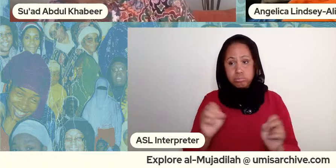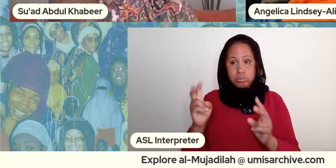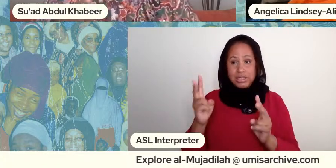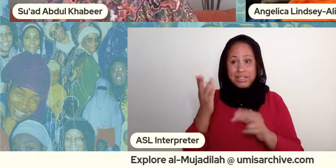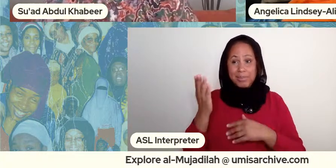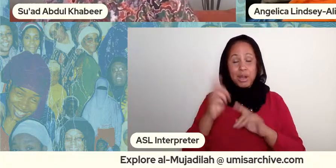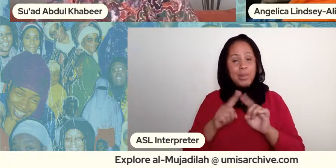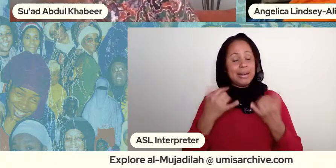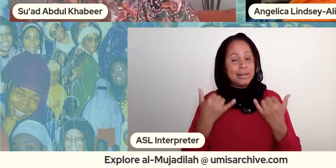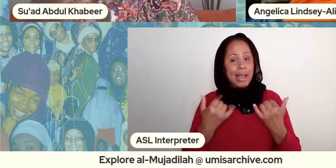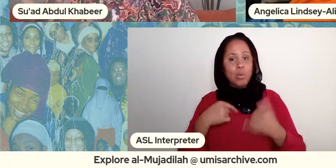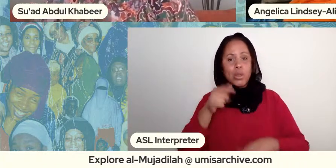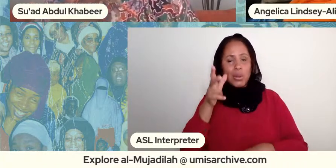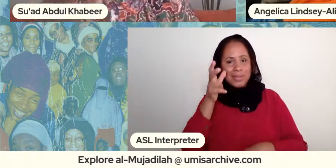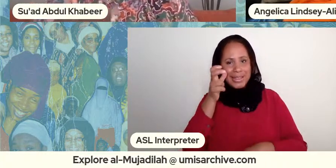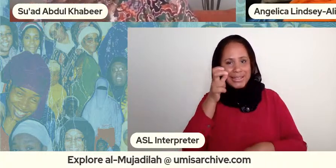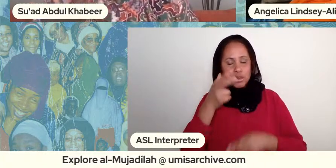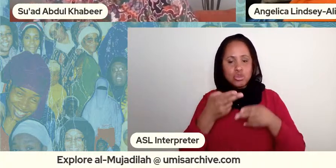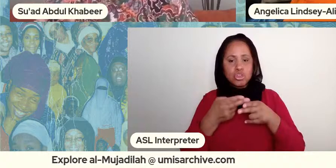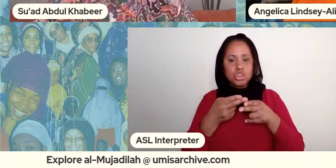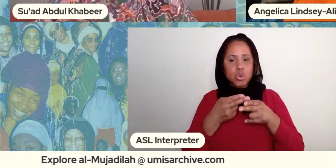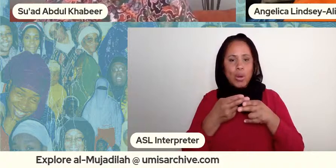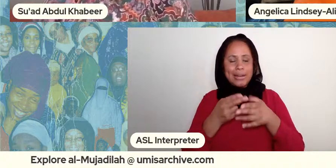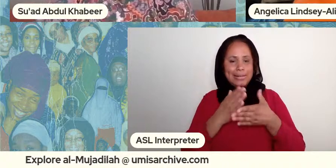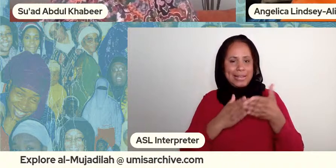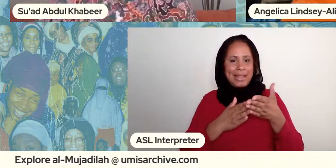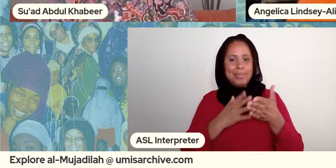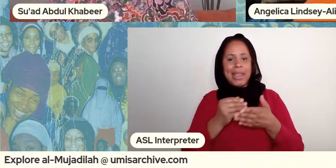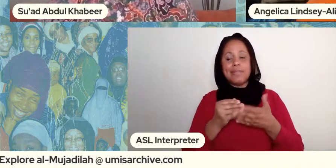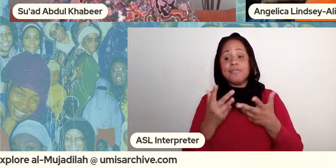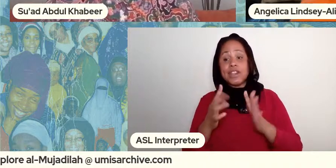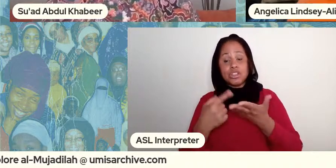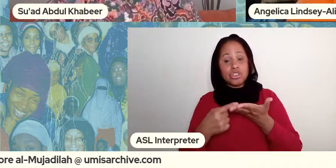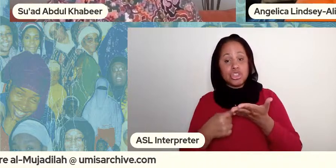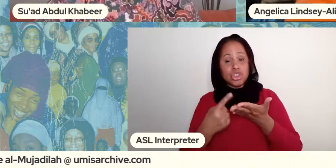kind of talk about what we think you know so respond to that okay we're ready for the clip